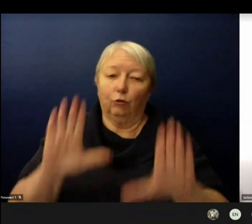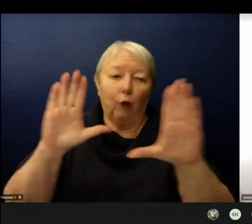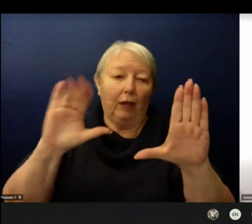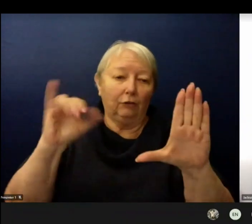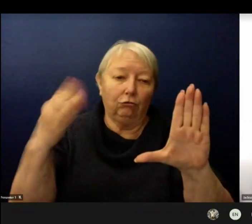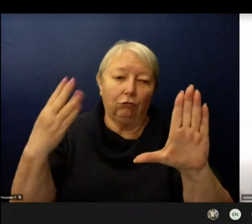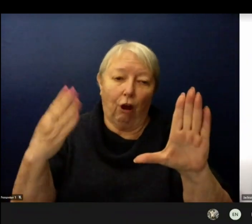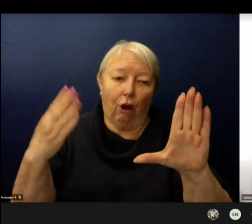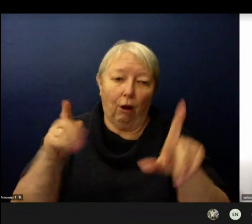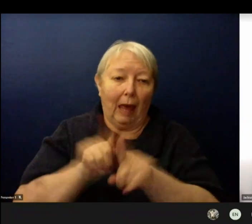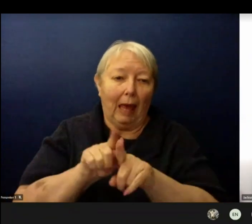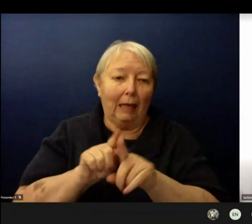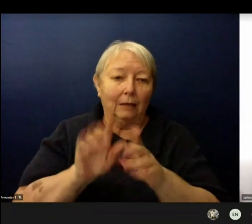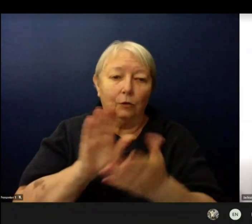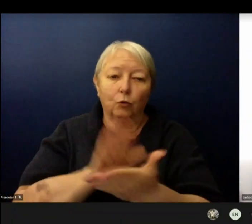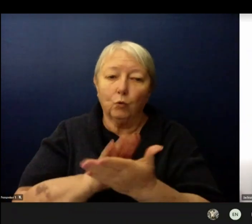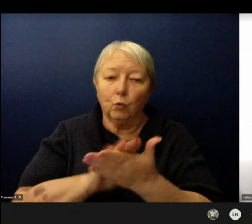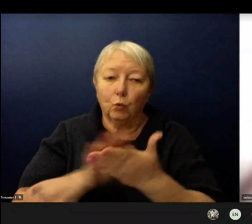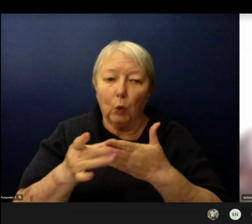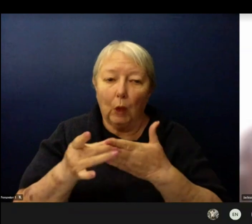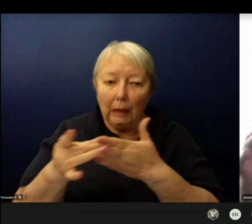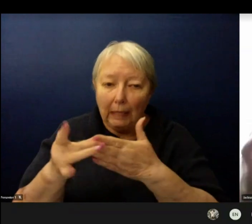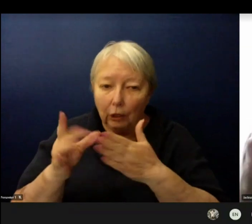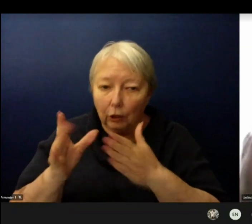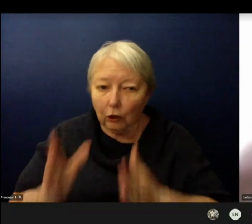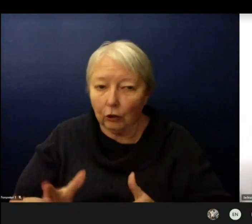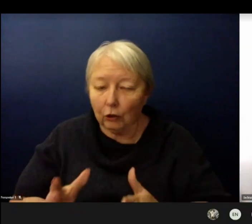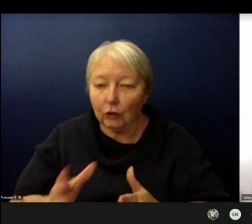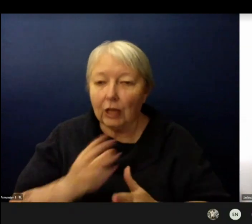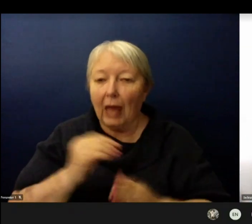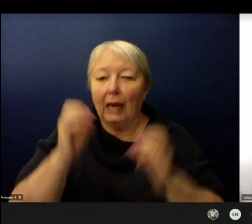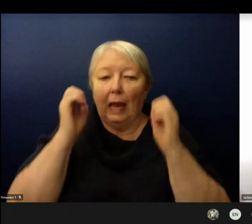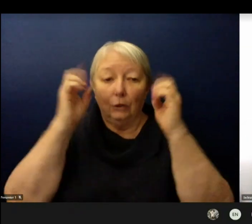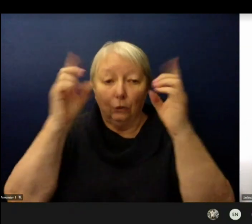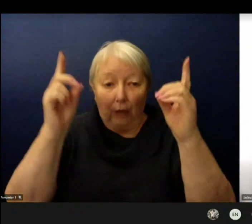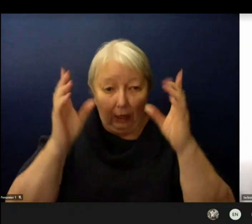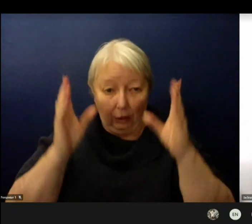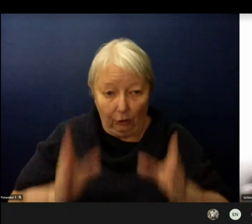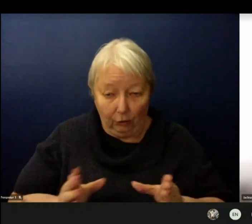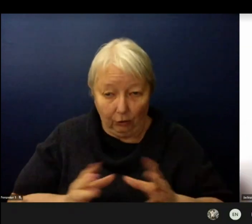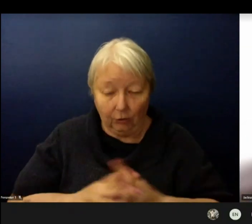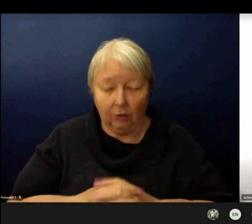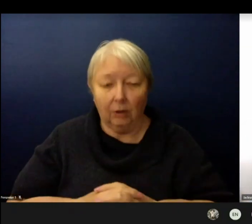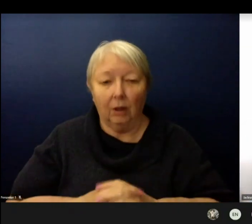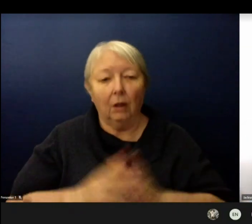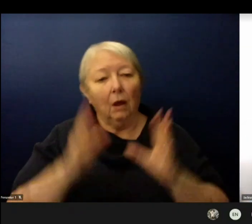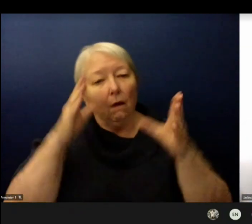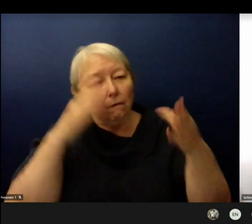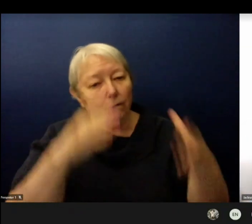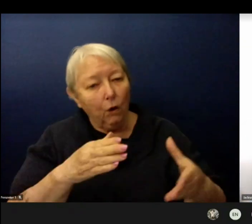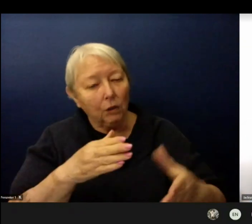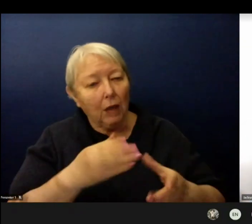through this process. Lastly, quality instruction and the focus on providing high-quality culturally-responsive